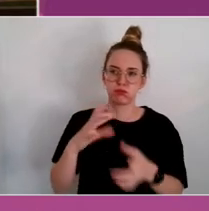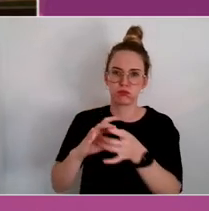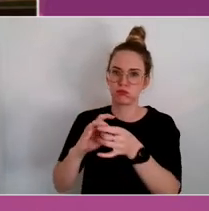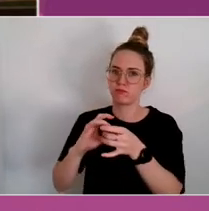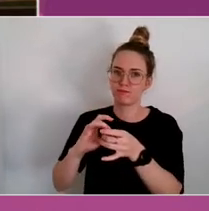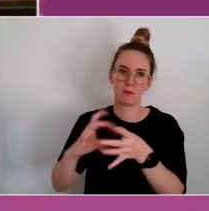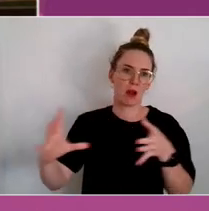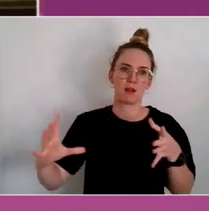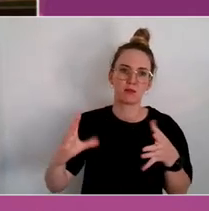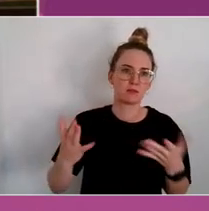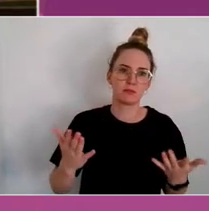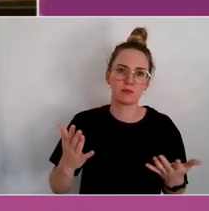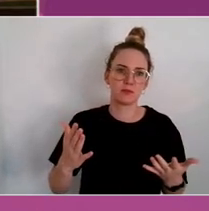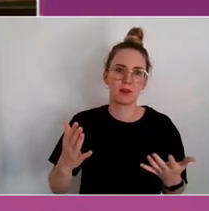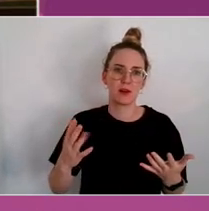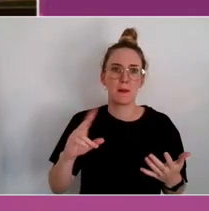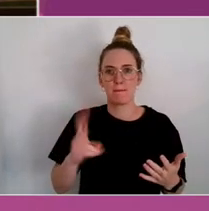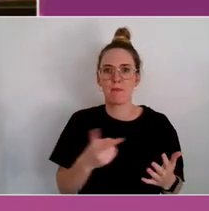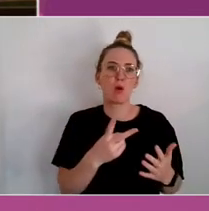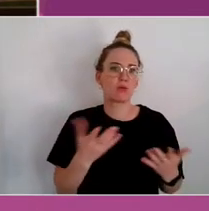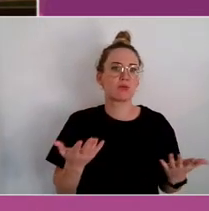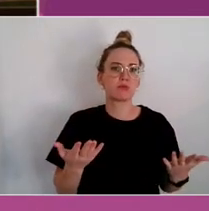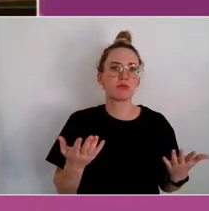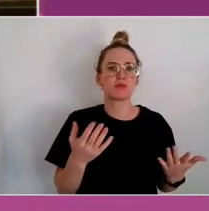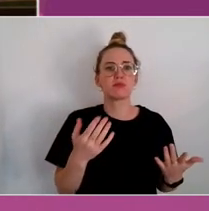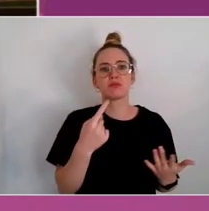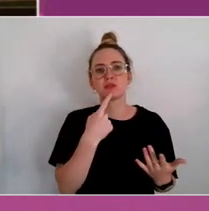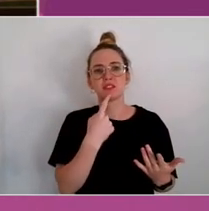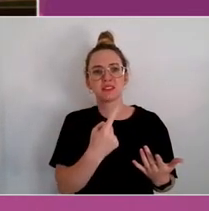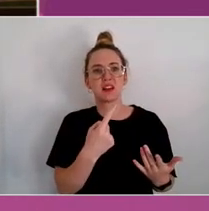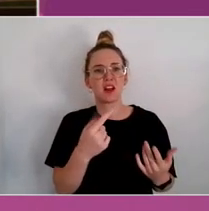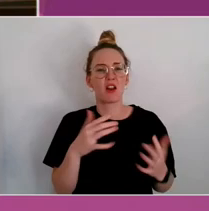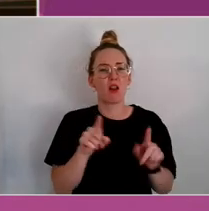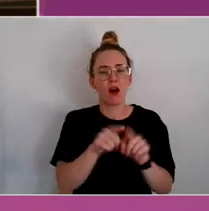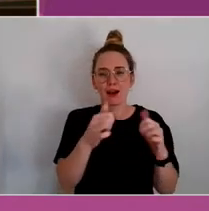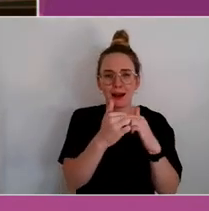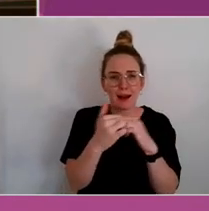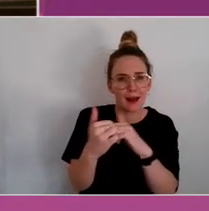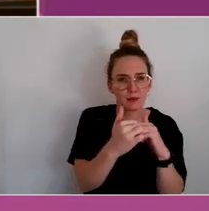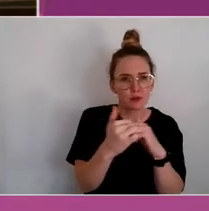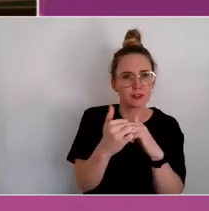You know, you both have been talking about that collaborative sector, really needs to